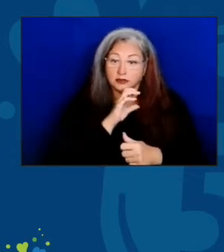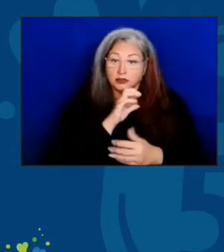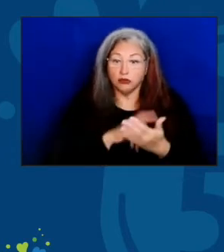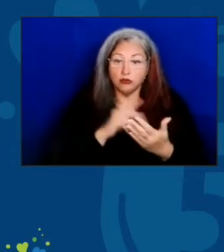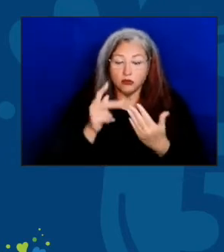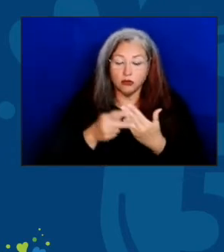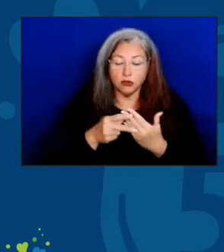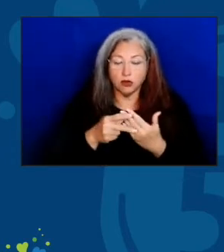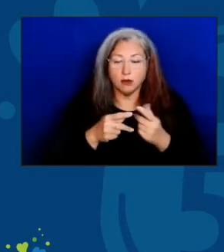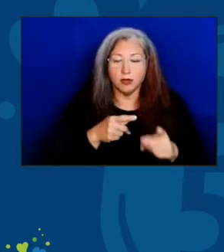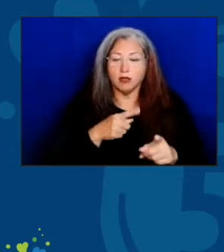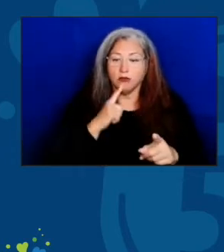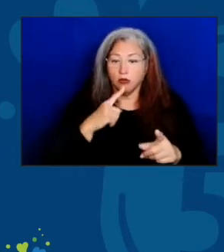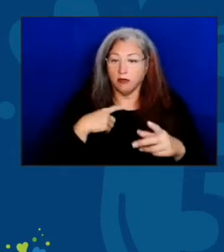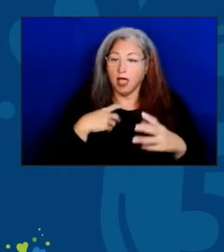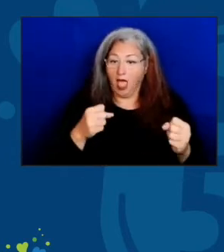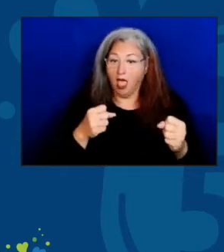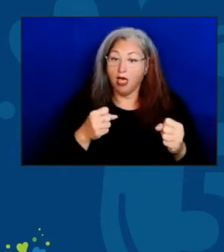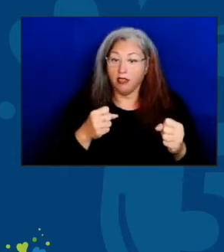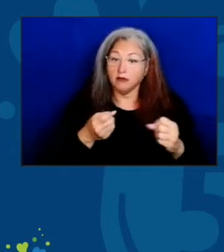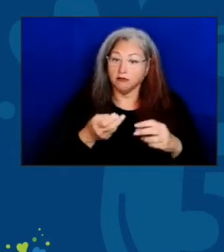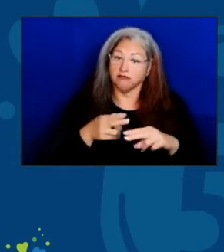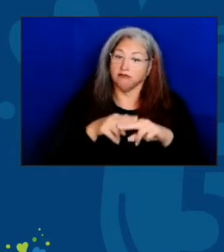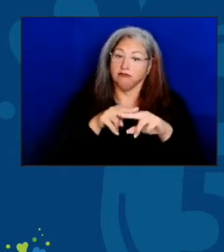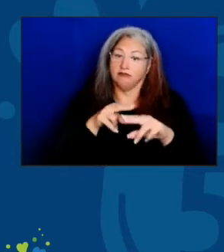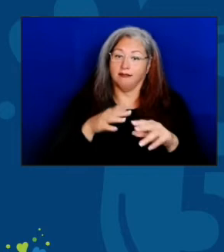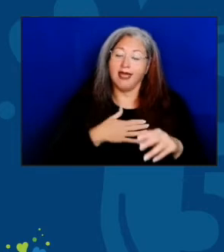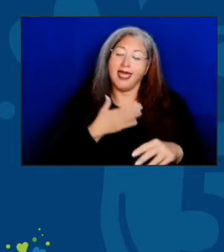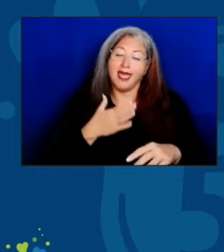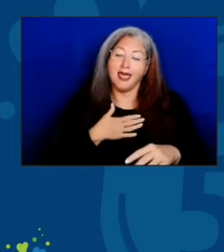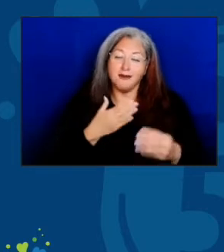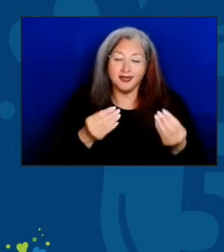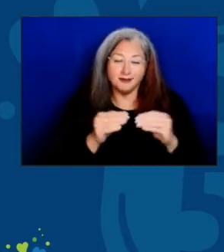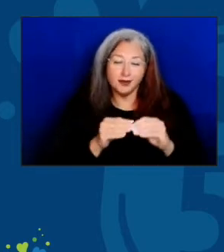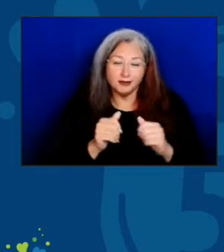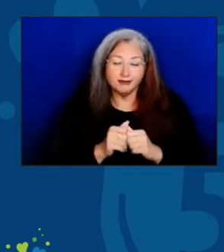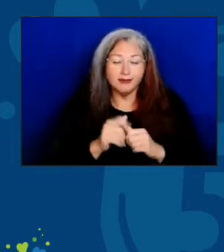were healthier and happier. And the programs run much deeper